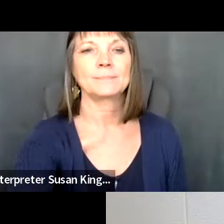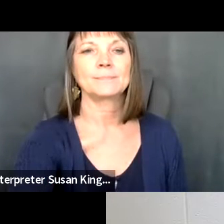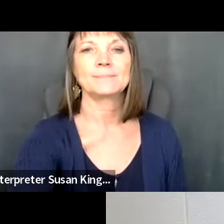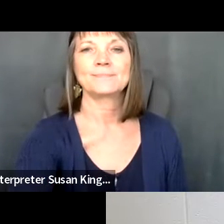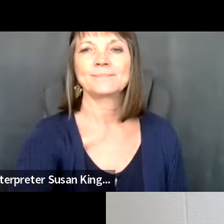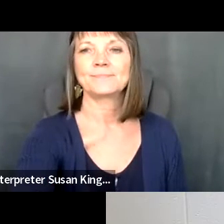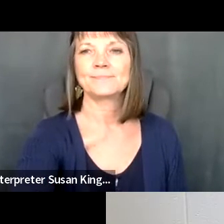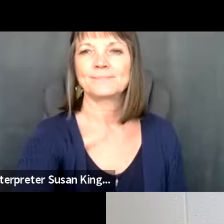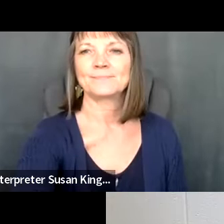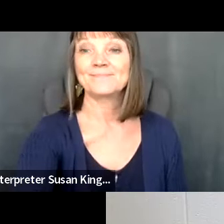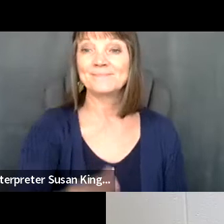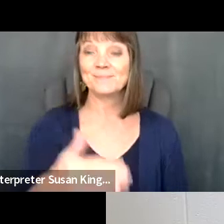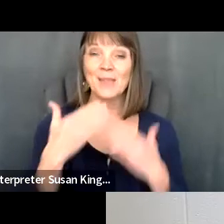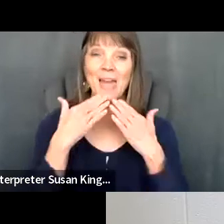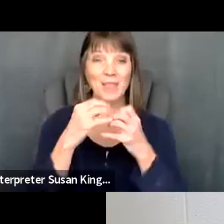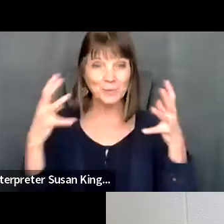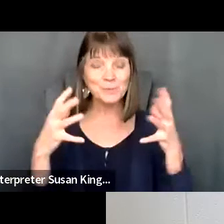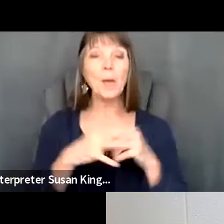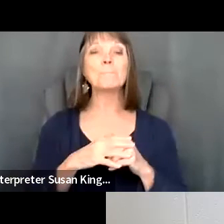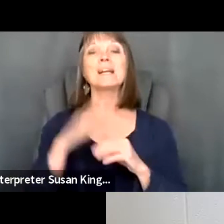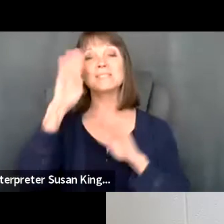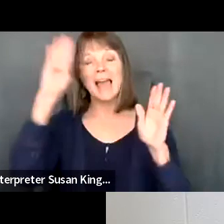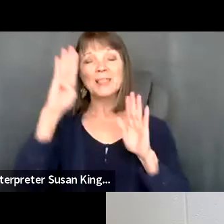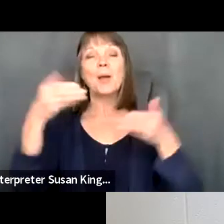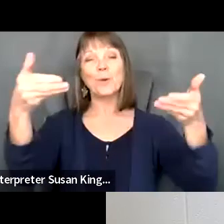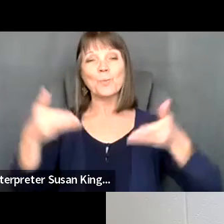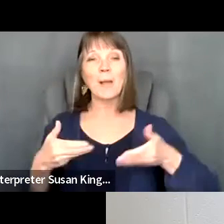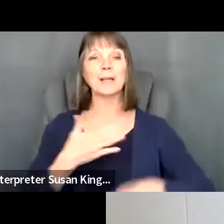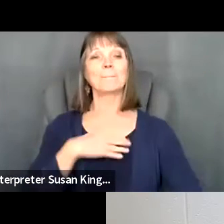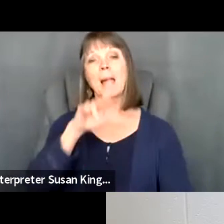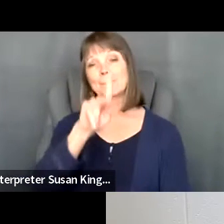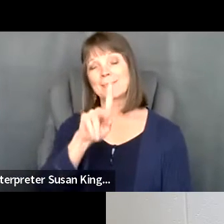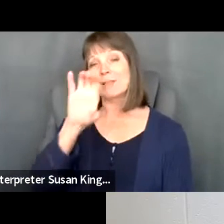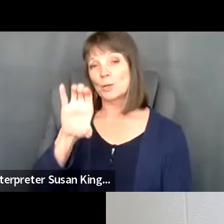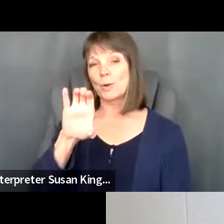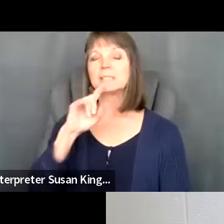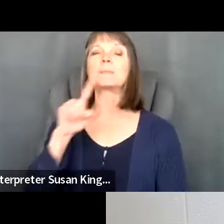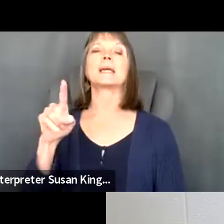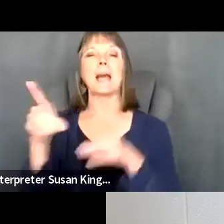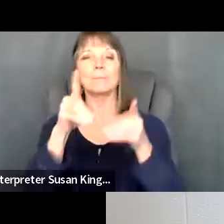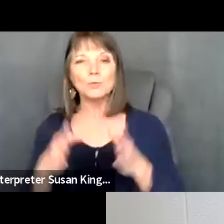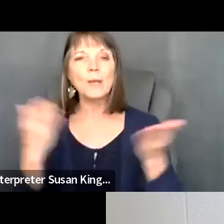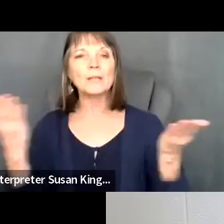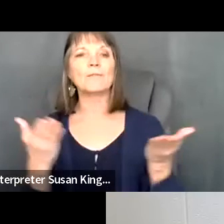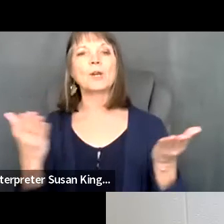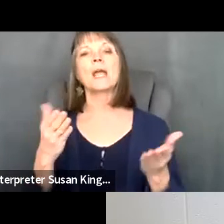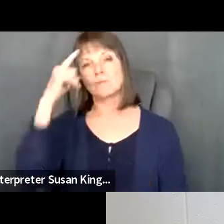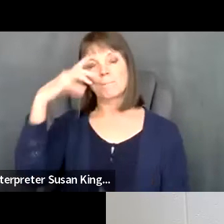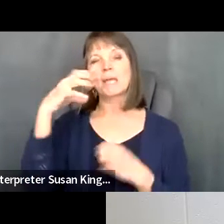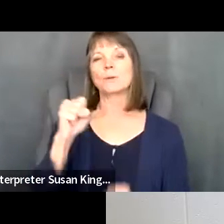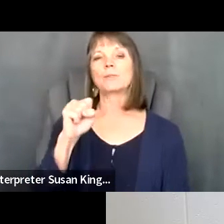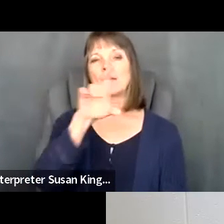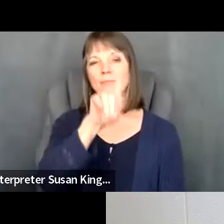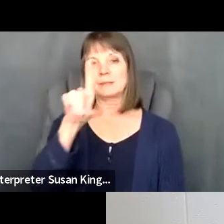Kelly Crosbie: Thanks a lot to your math. Hello, everyone and welcome. I'm Kelly Crosby and I'm. The director here at the division of Mental Health Development, with disabilities and substance use services.